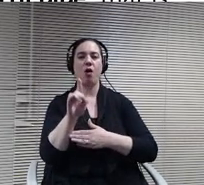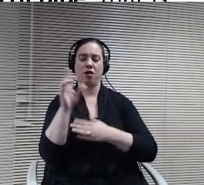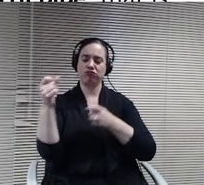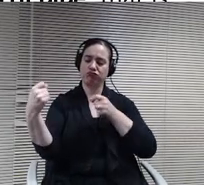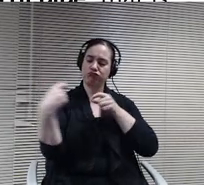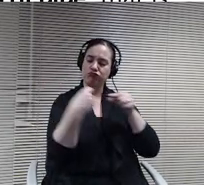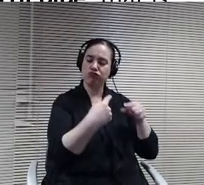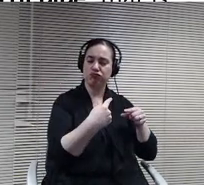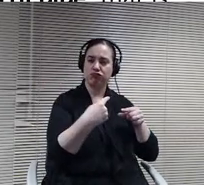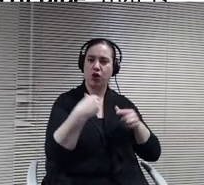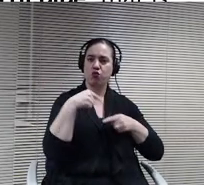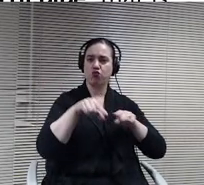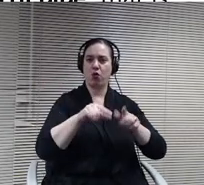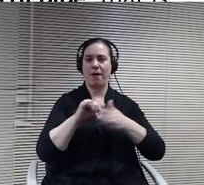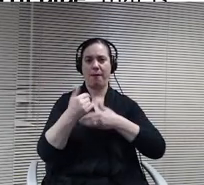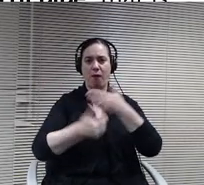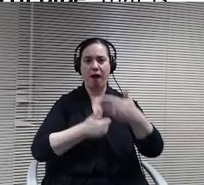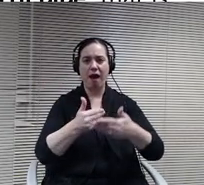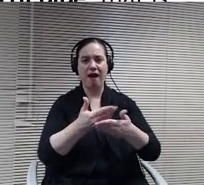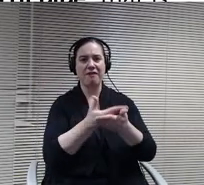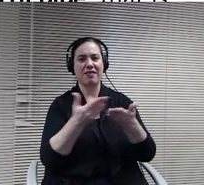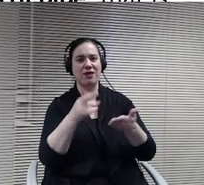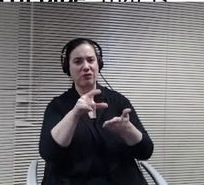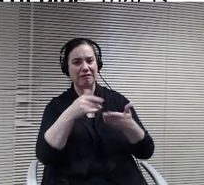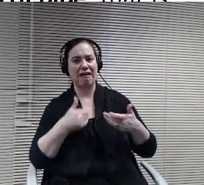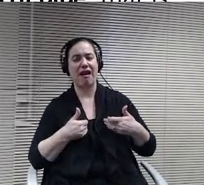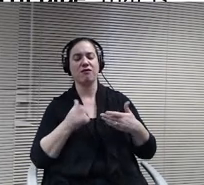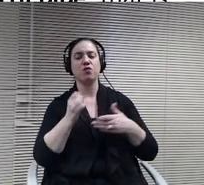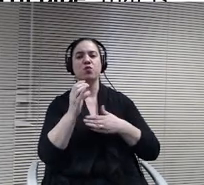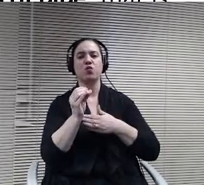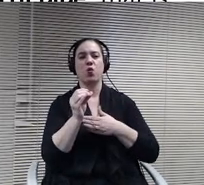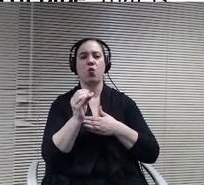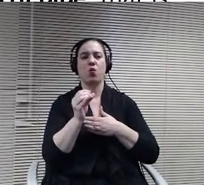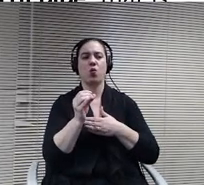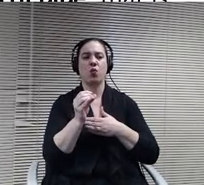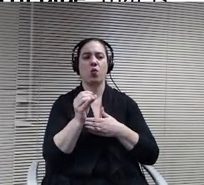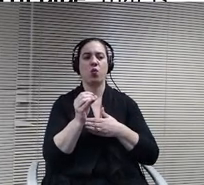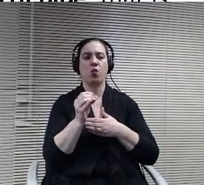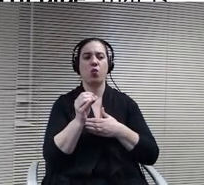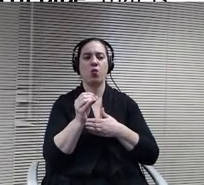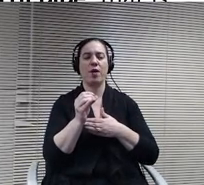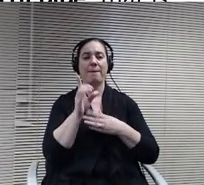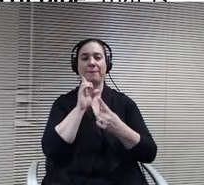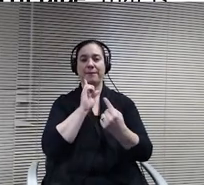have. So can I go to the back of the bottom line? Is simple, open, accessible is feedback that the outside experts that